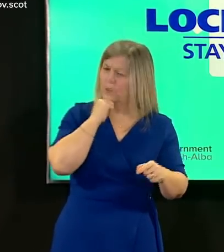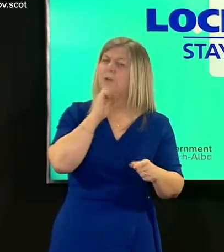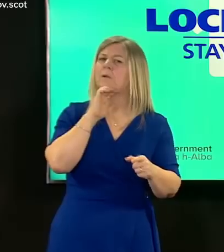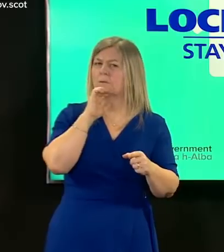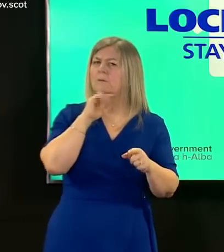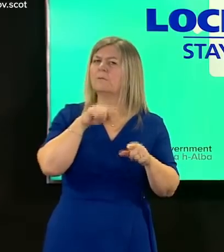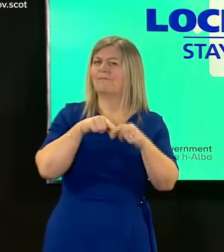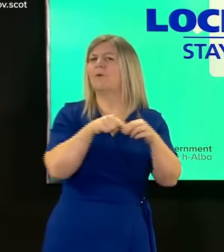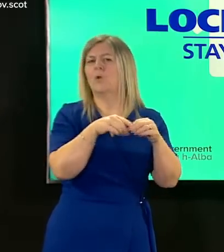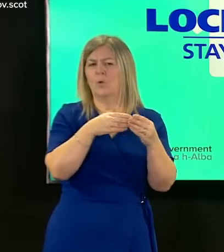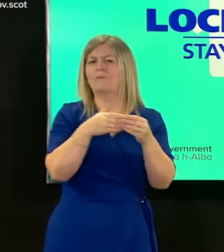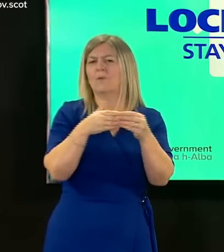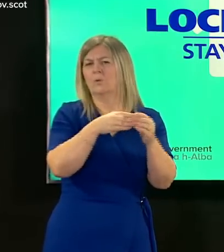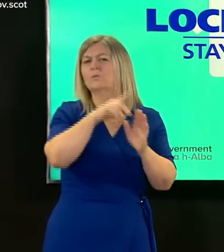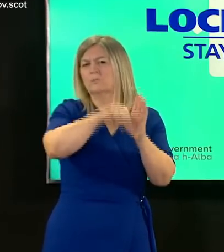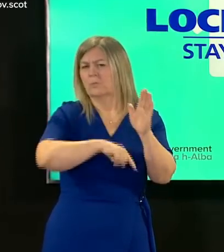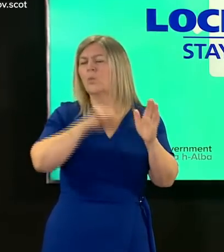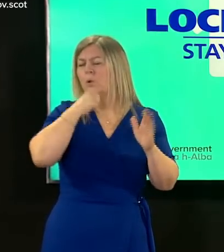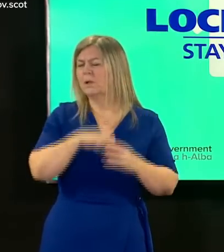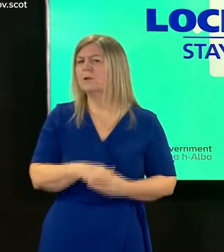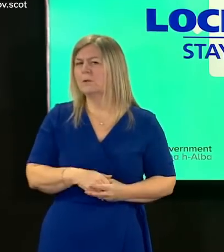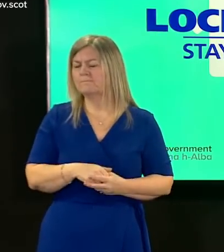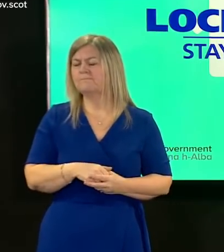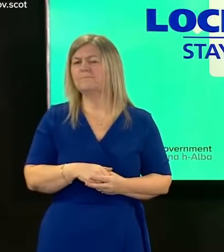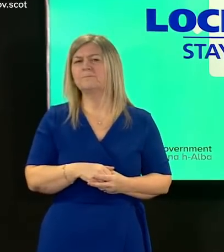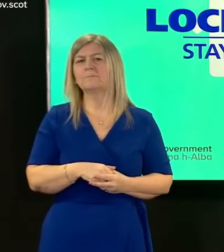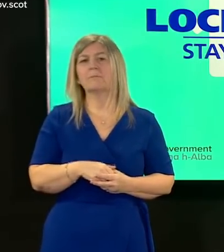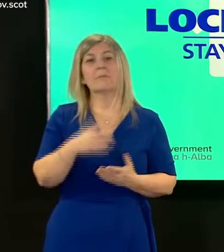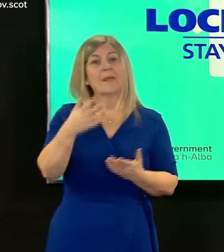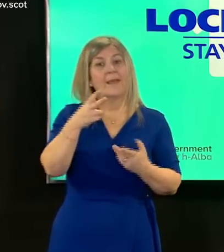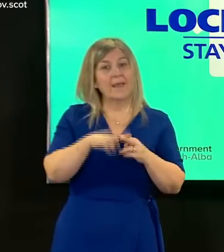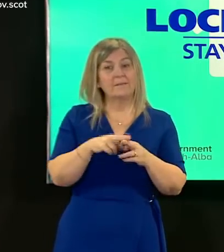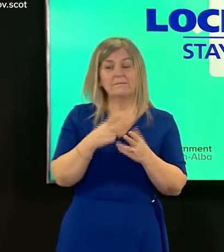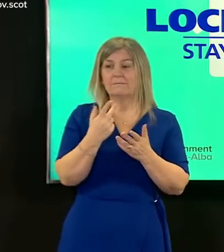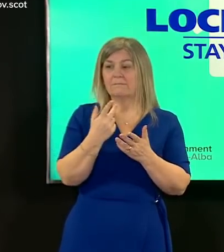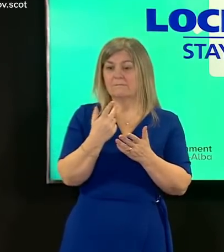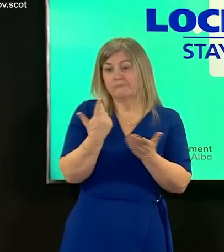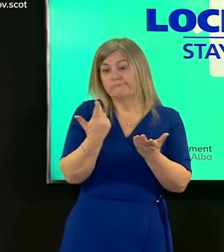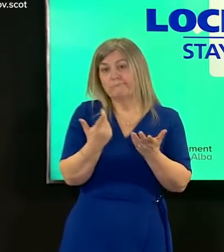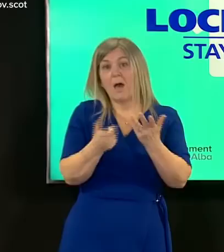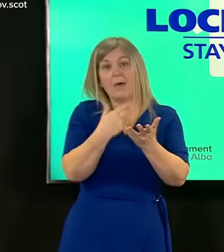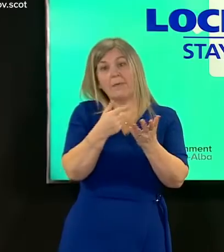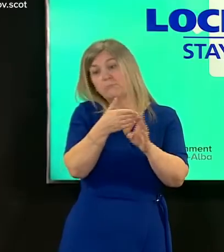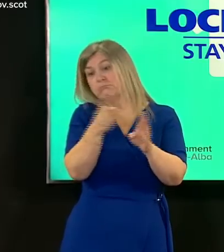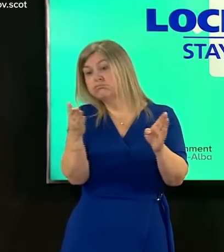where there are individual care home providers who've got a concern then i want to meet them